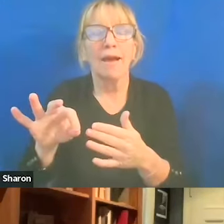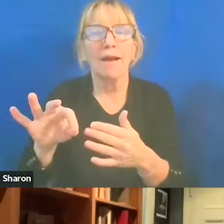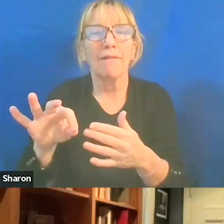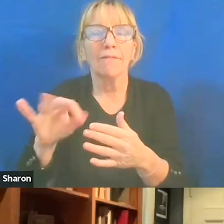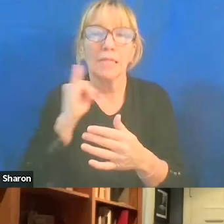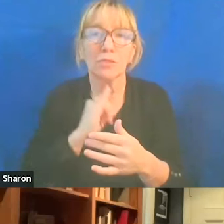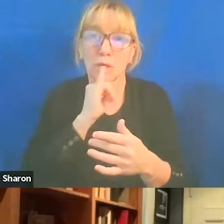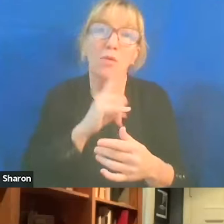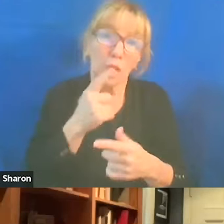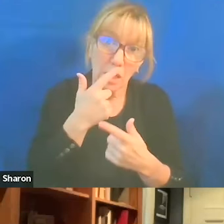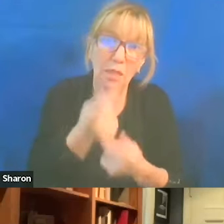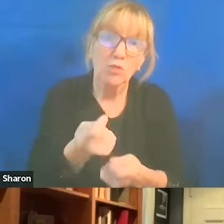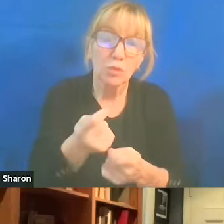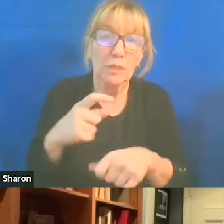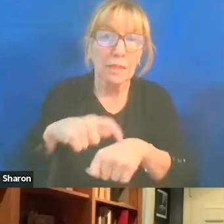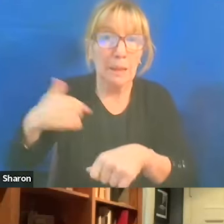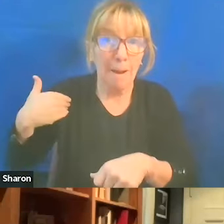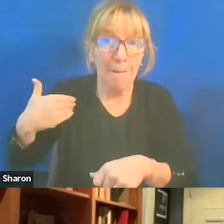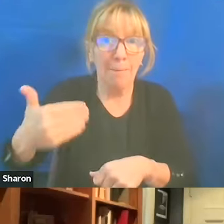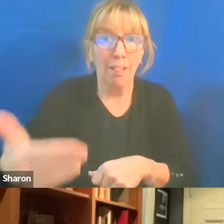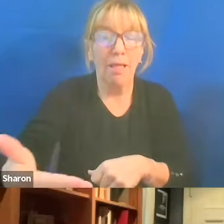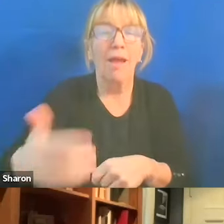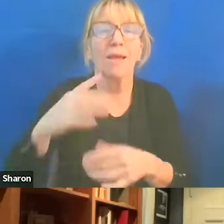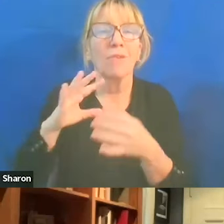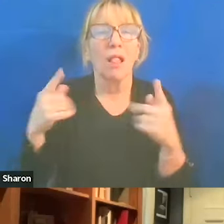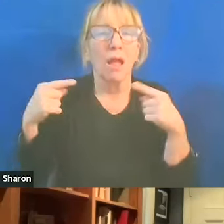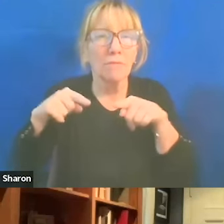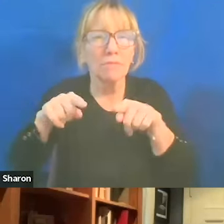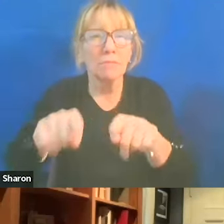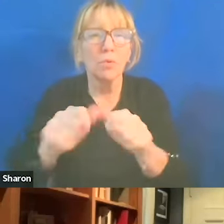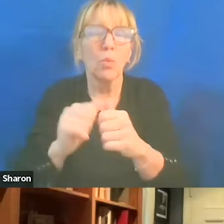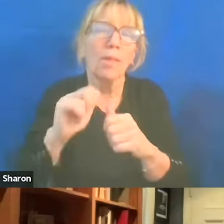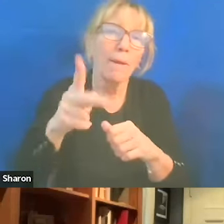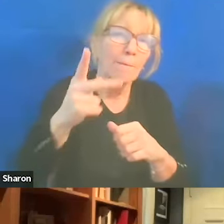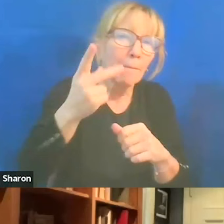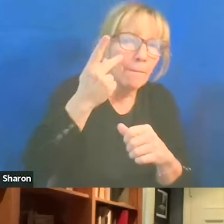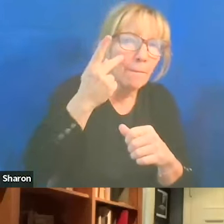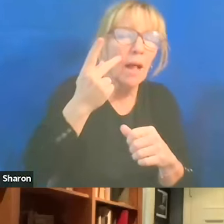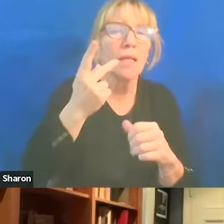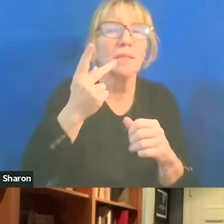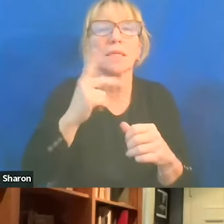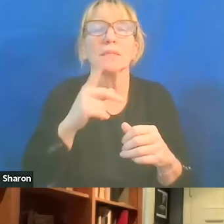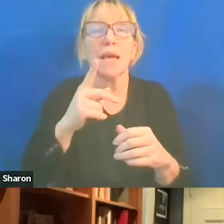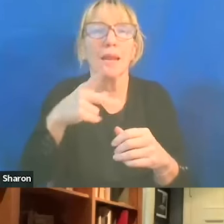And it goes a lot with the politics and progressive movement, which I consider myself part of, historically.